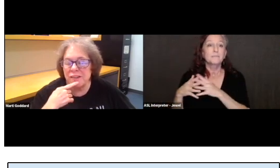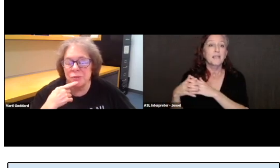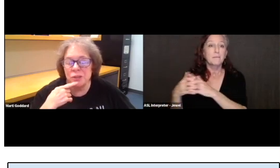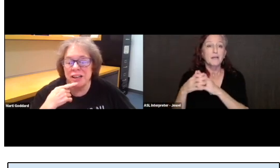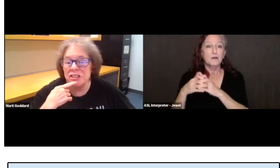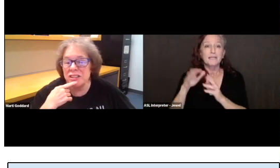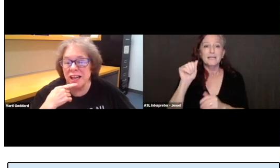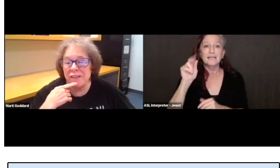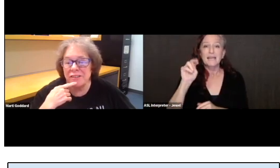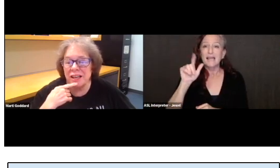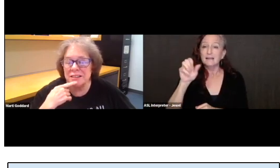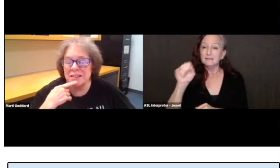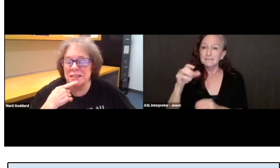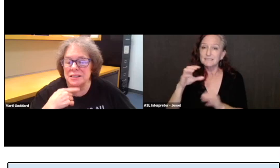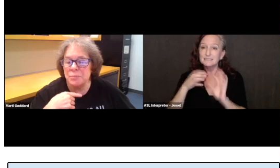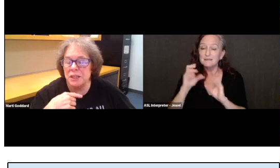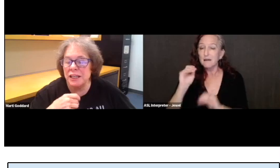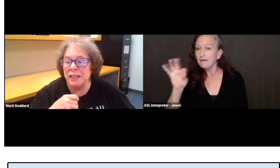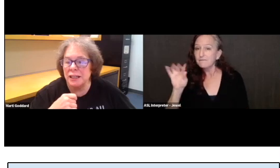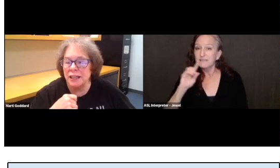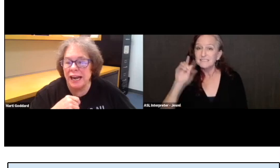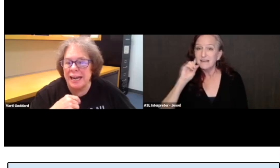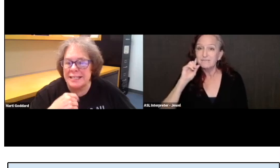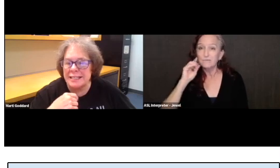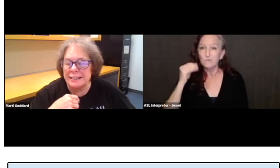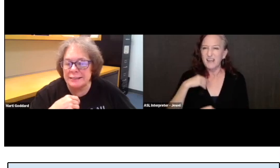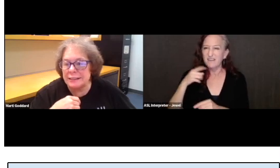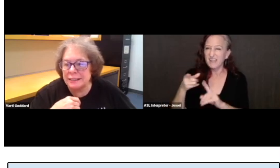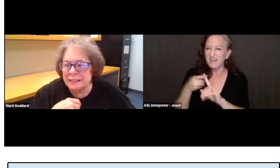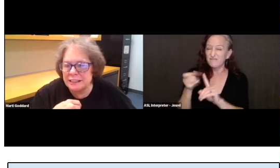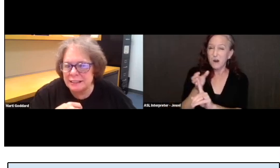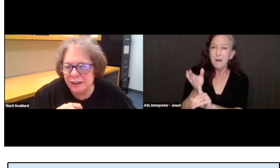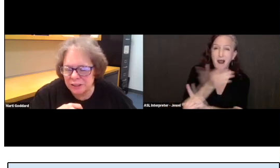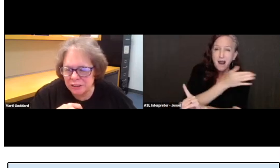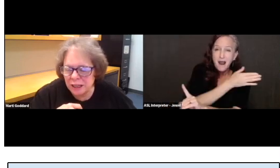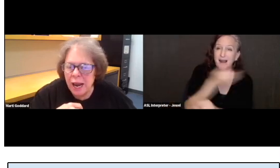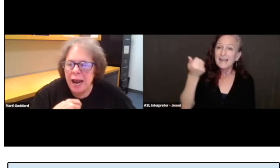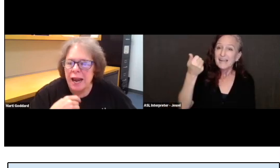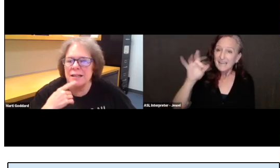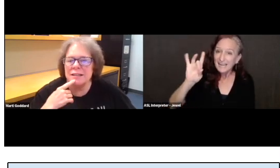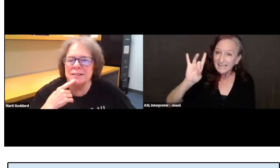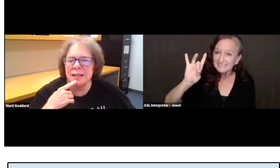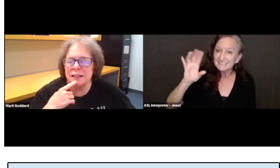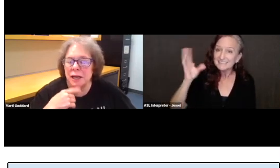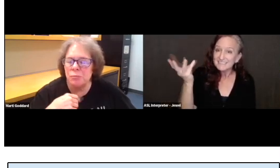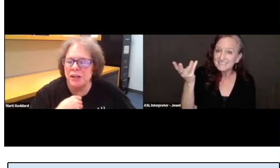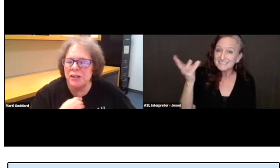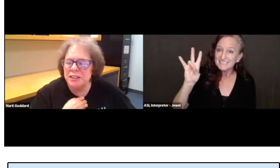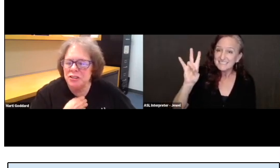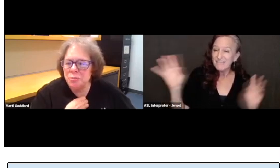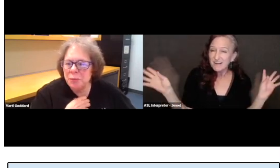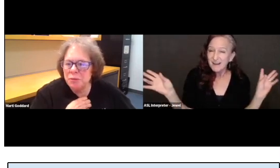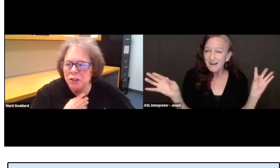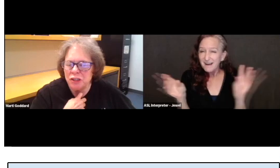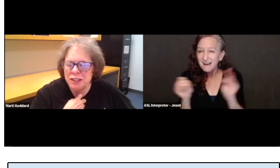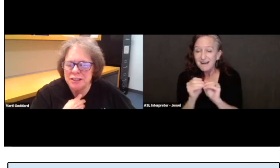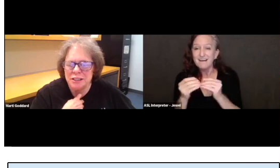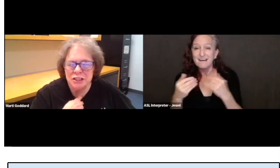And we actually have that since its beginning in 1867. And as librarians, you may be interested